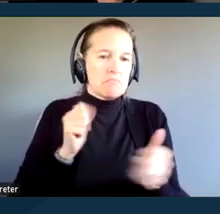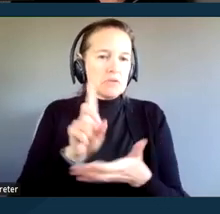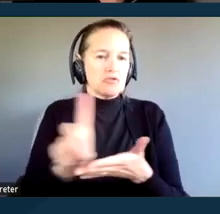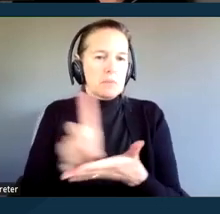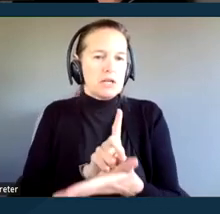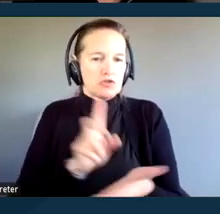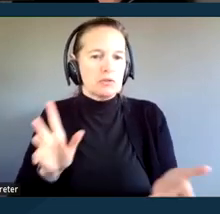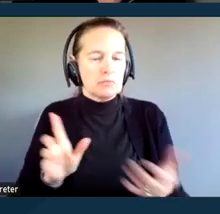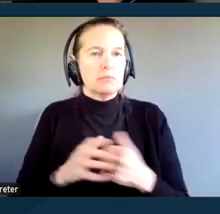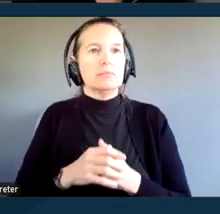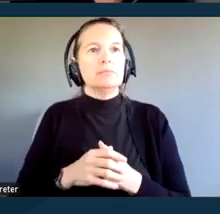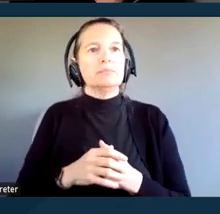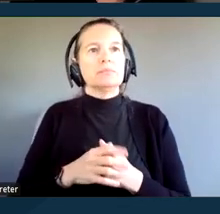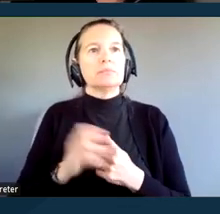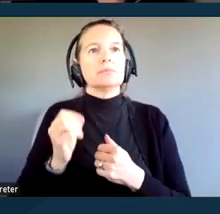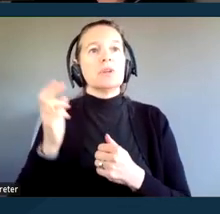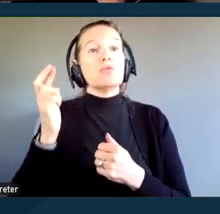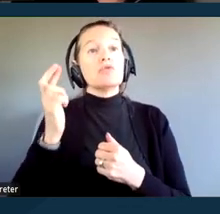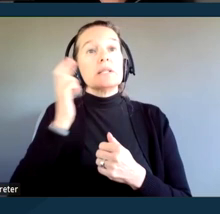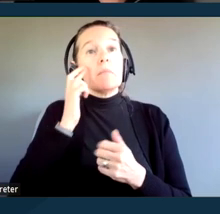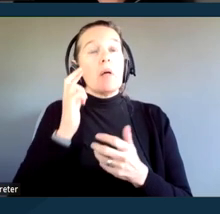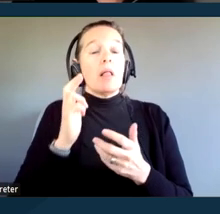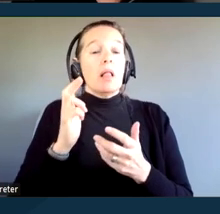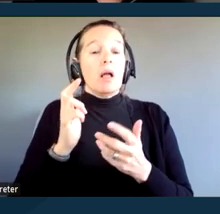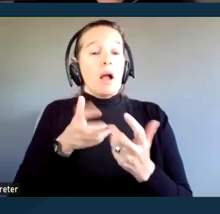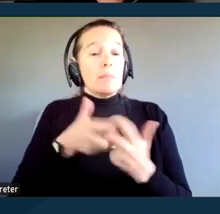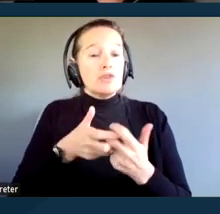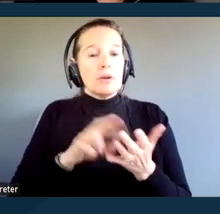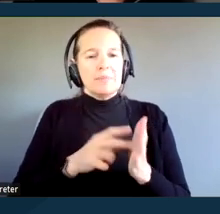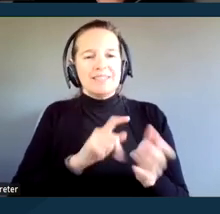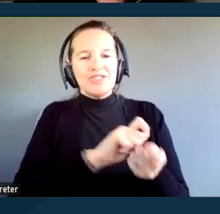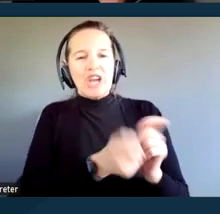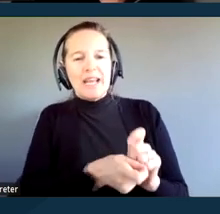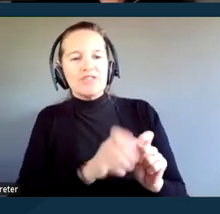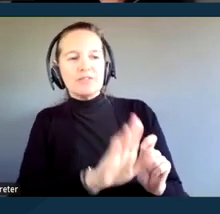A reasonable accommodation is a change to a policy practice or procedure